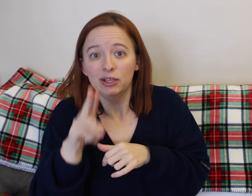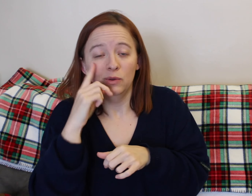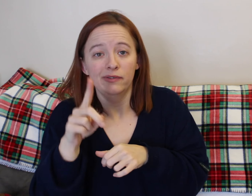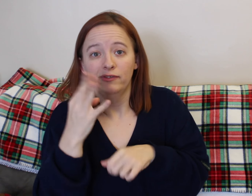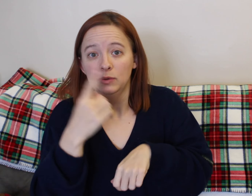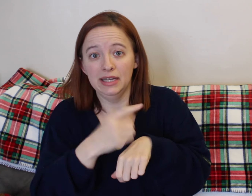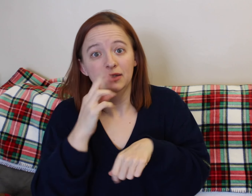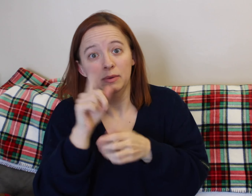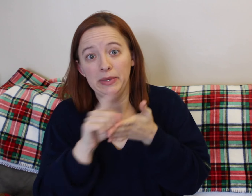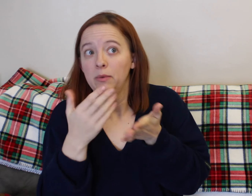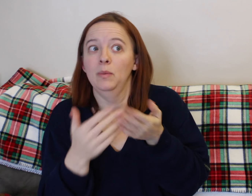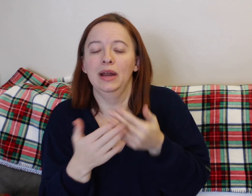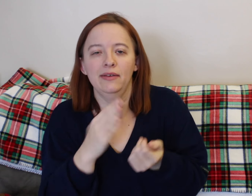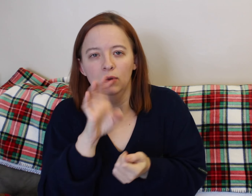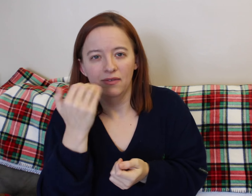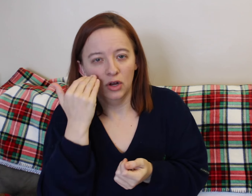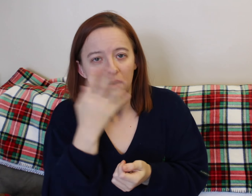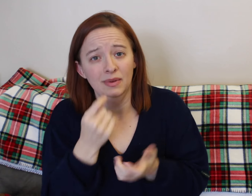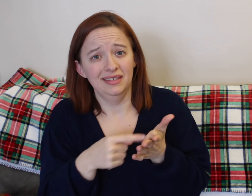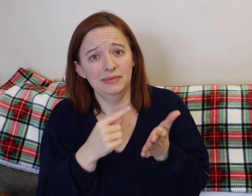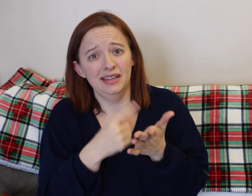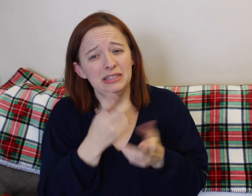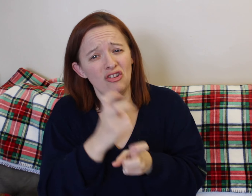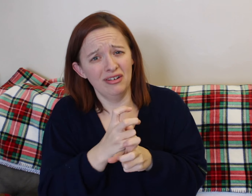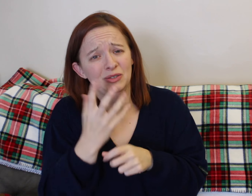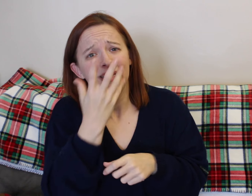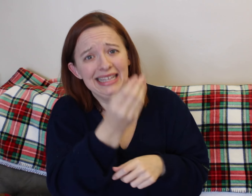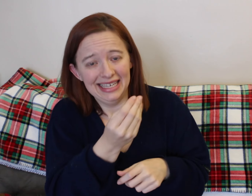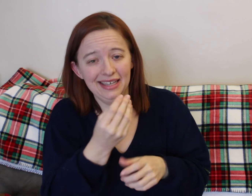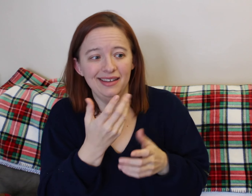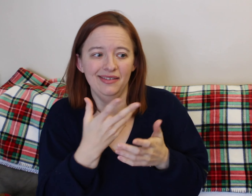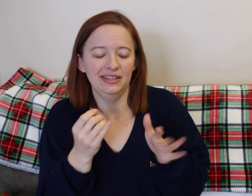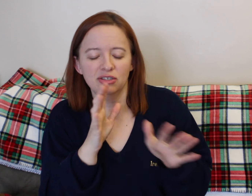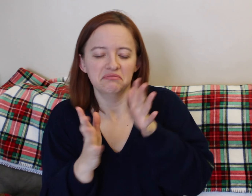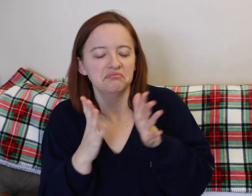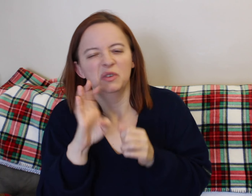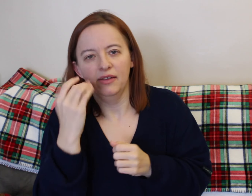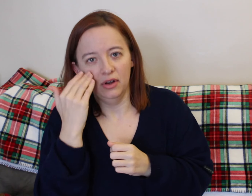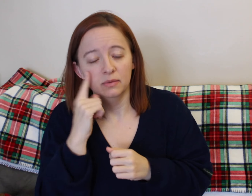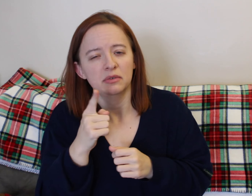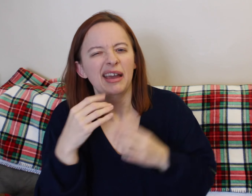So again, I mean... just kind of remember when you're packing, pack for longer than what you think you're gonna stay. Cause you never know.